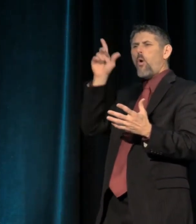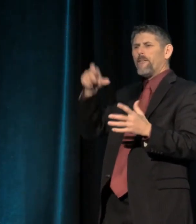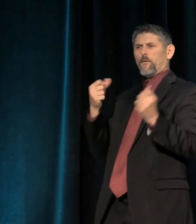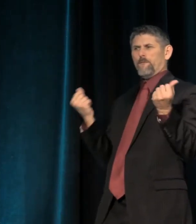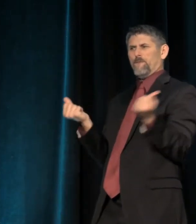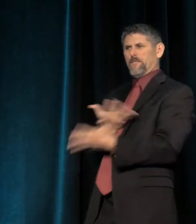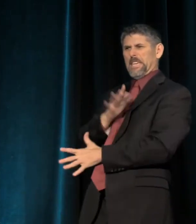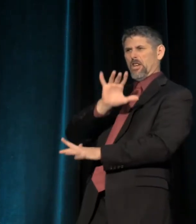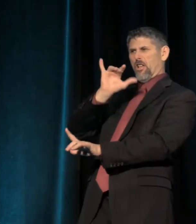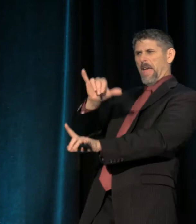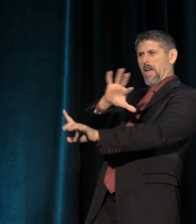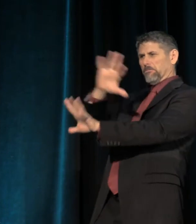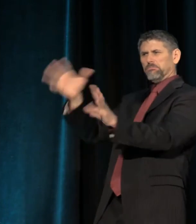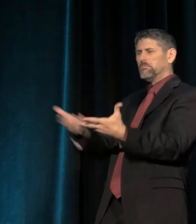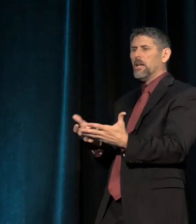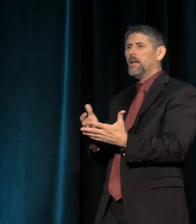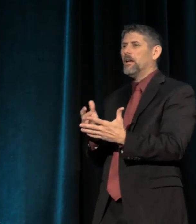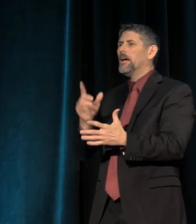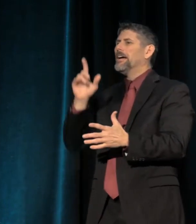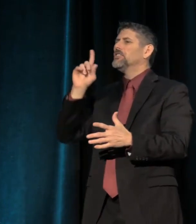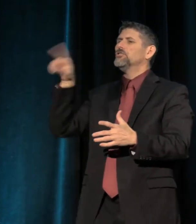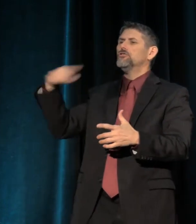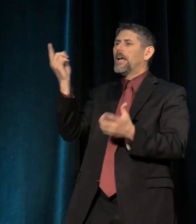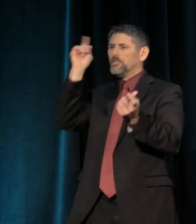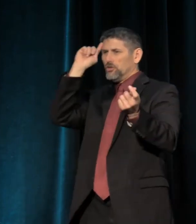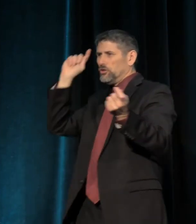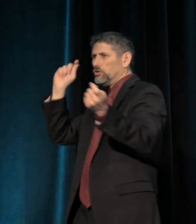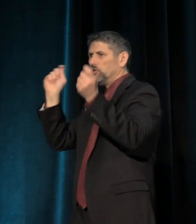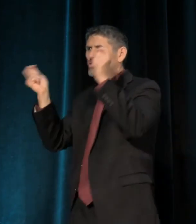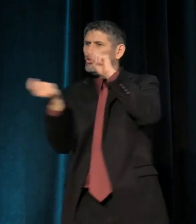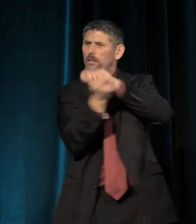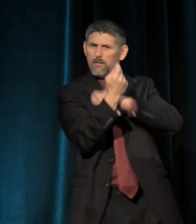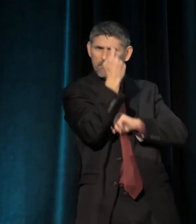Nothing to fear, it's just a shift in consciousness to make.